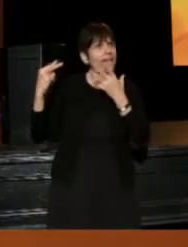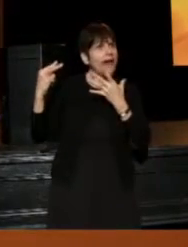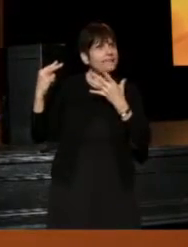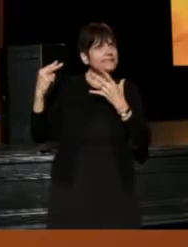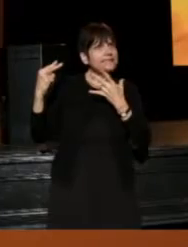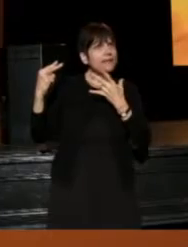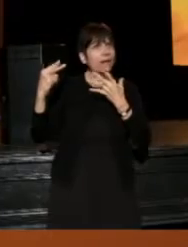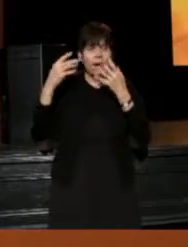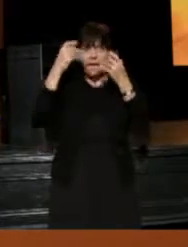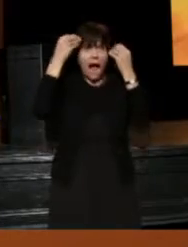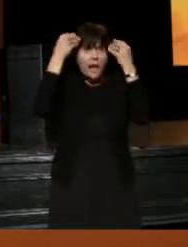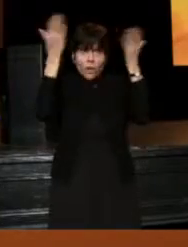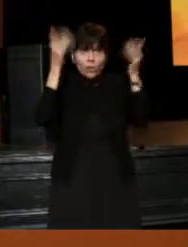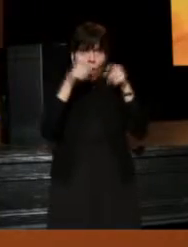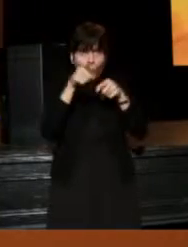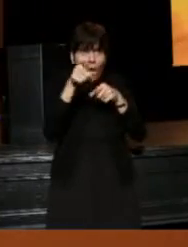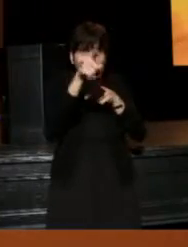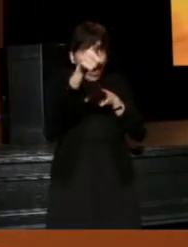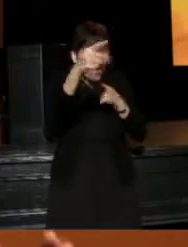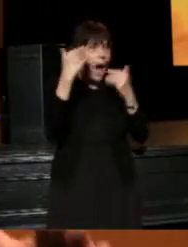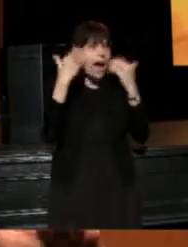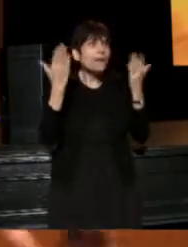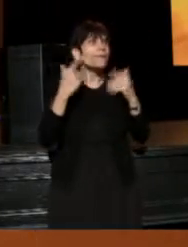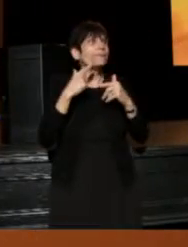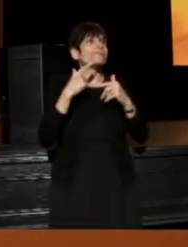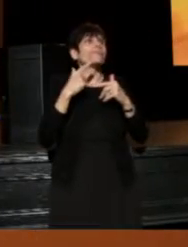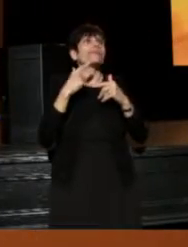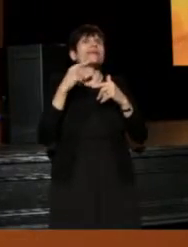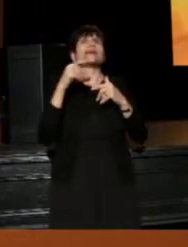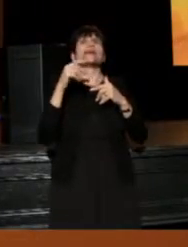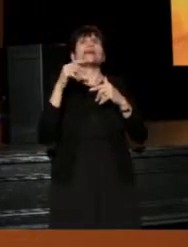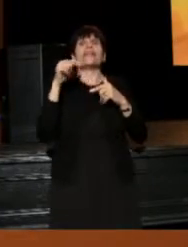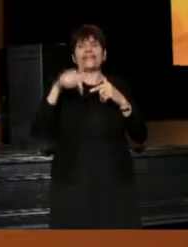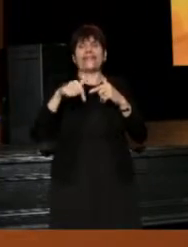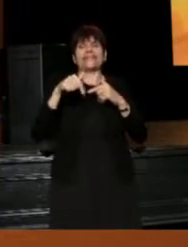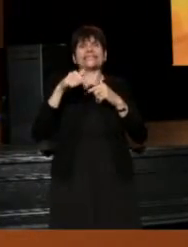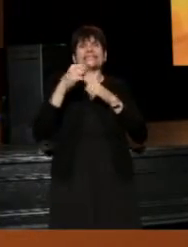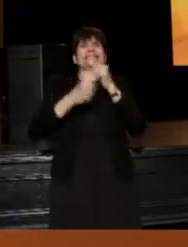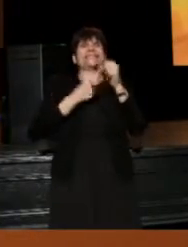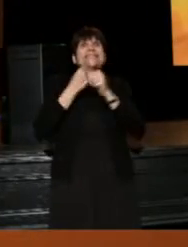But it can't go without saying in this centenary year of Orson Wells,